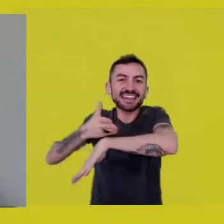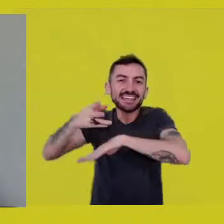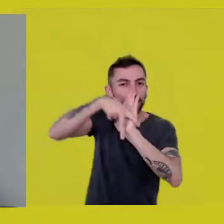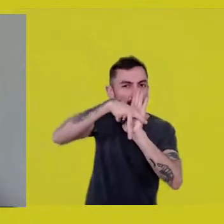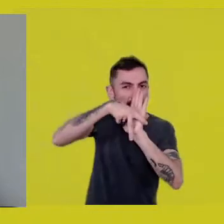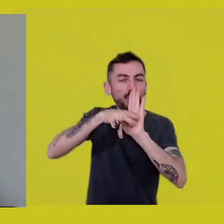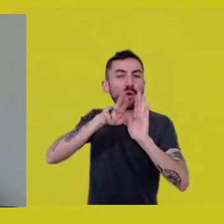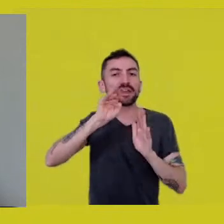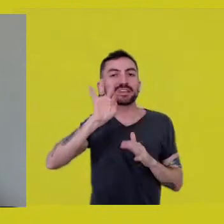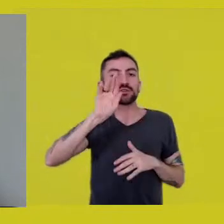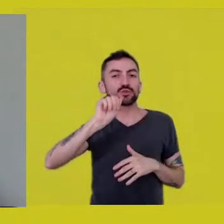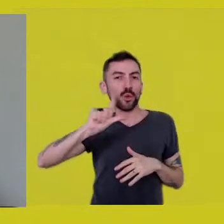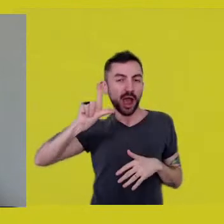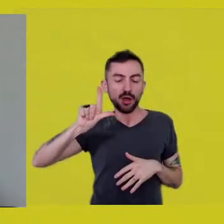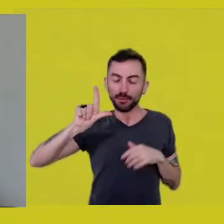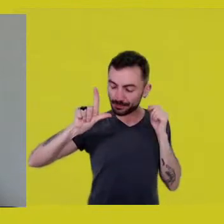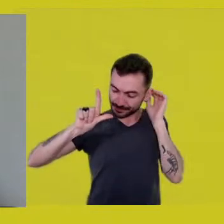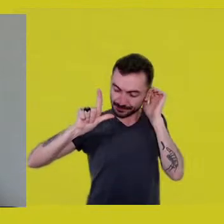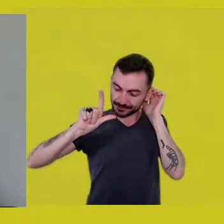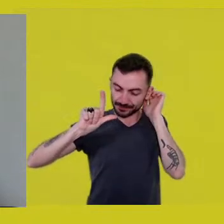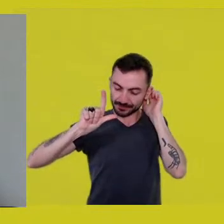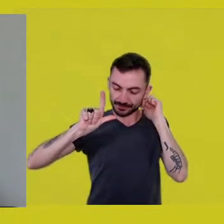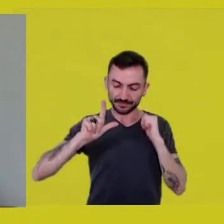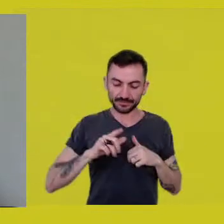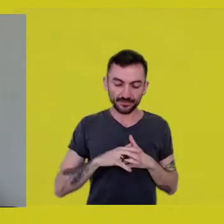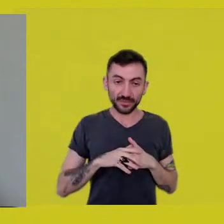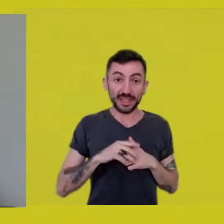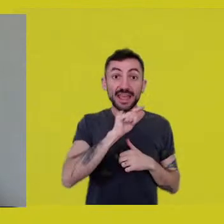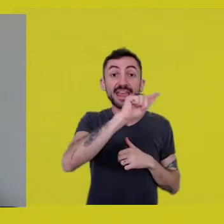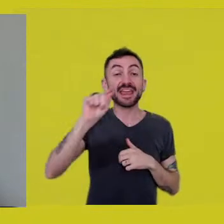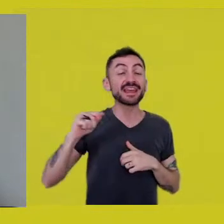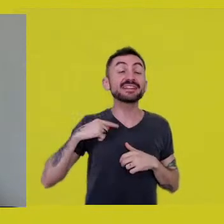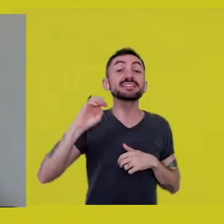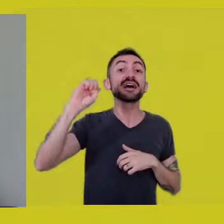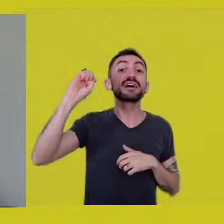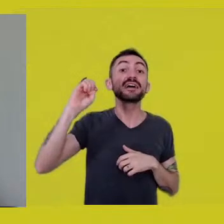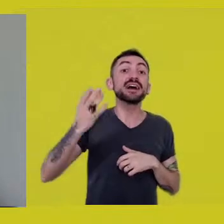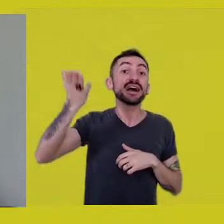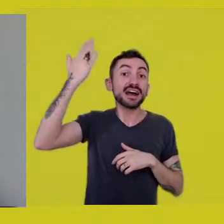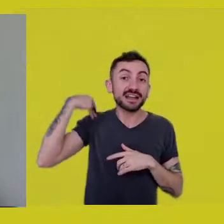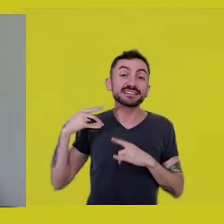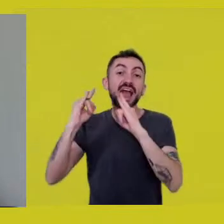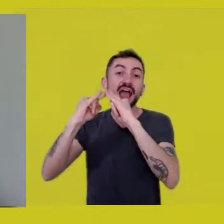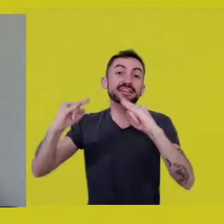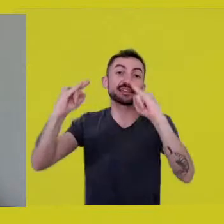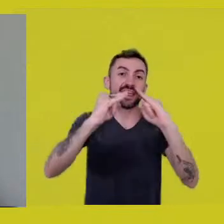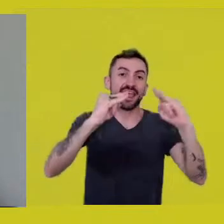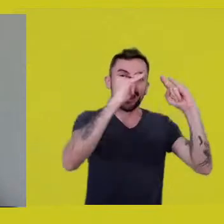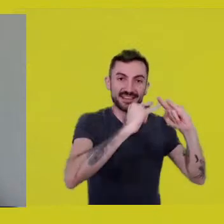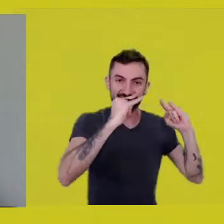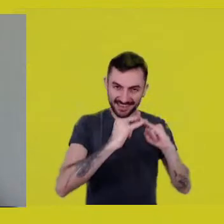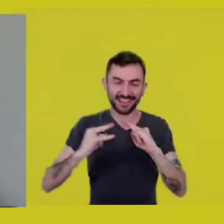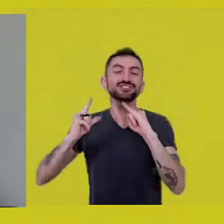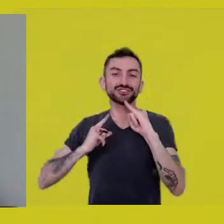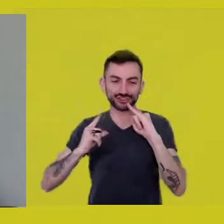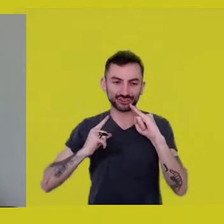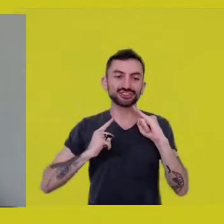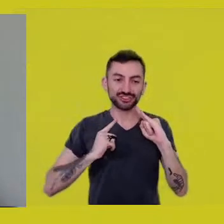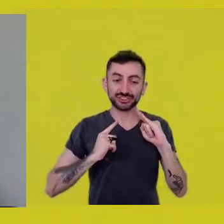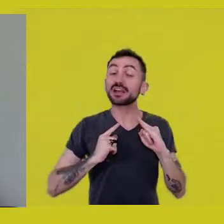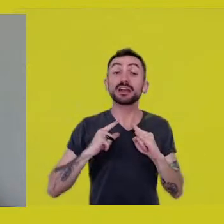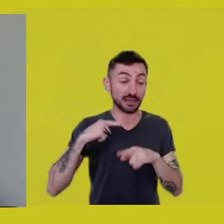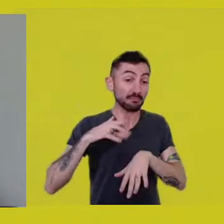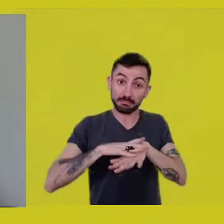camped in tents which we built from wood and straw,